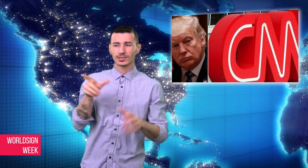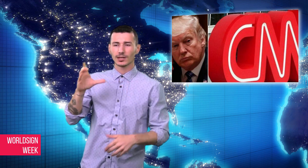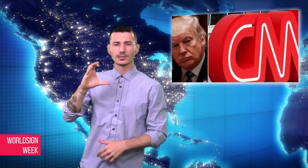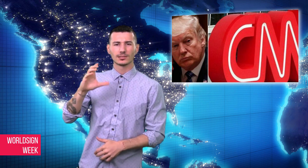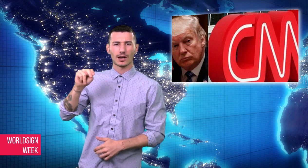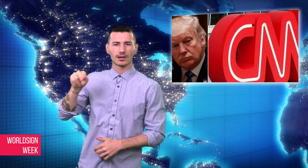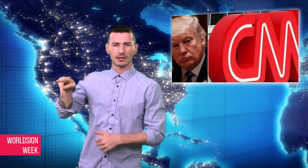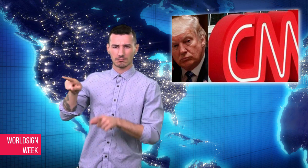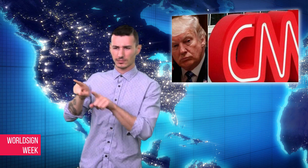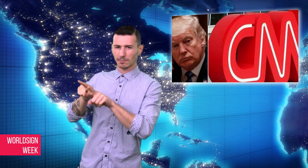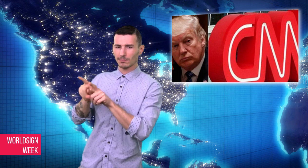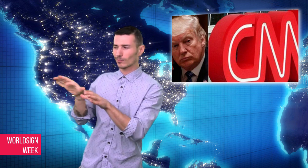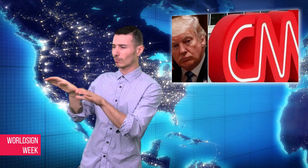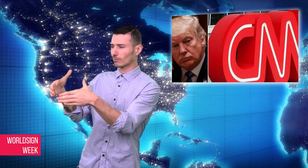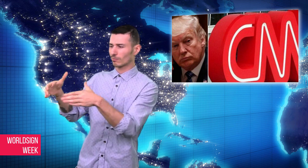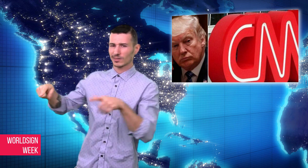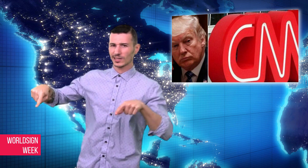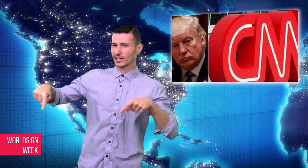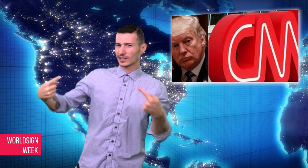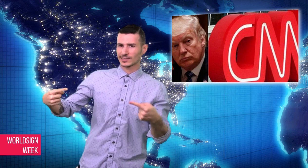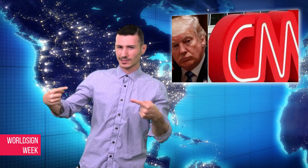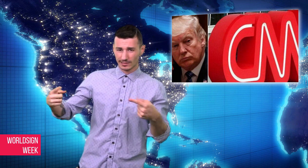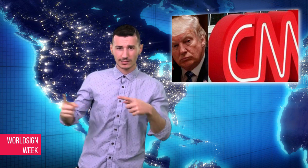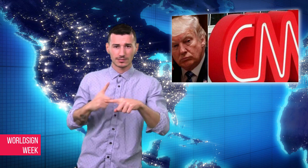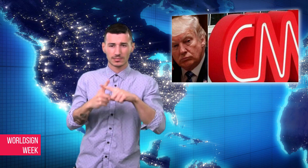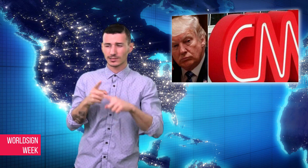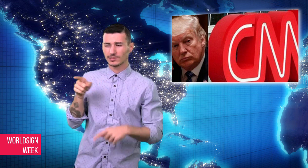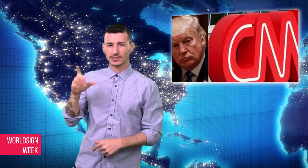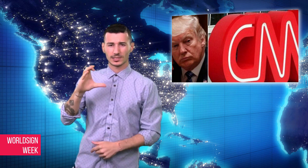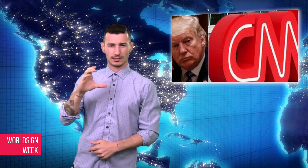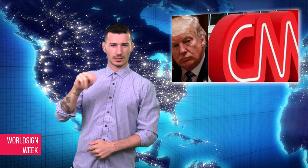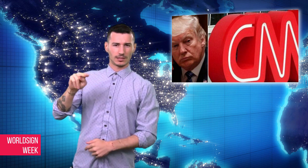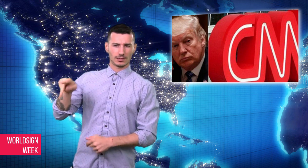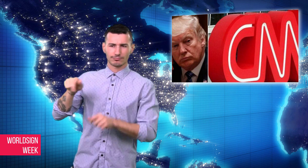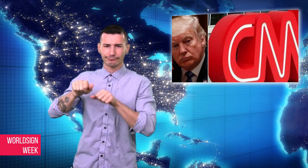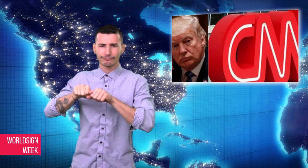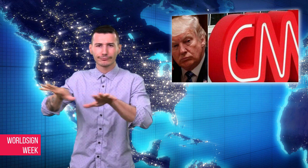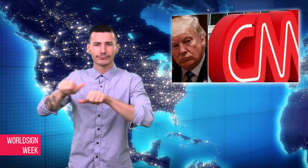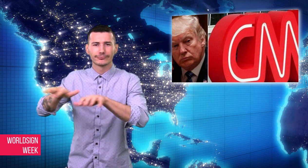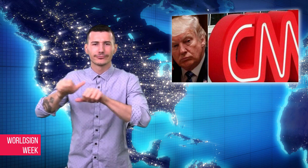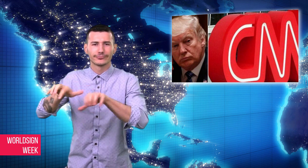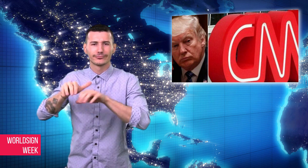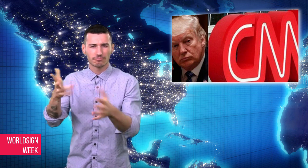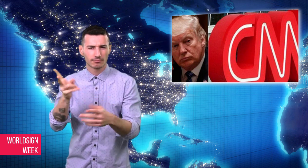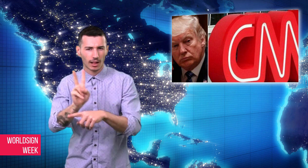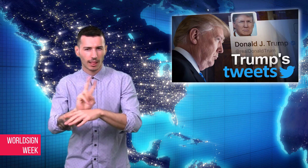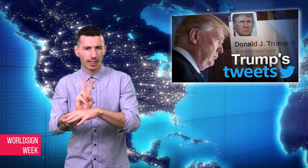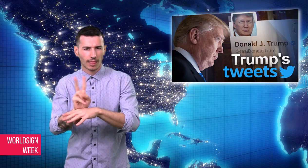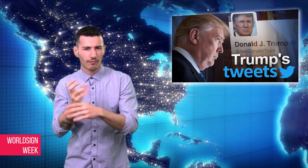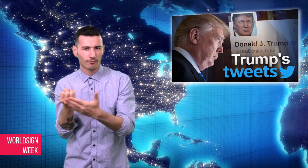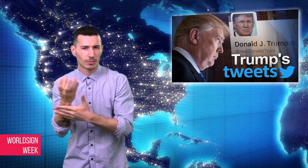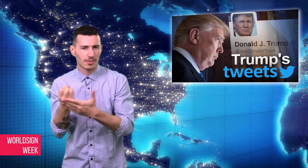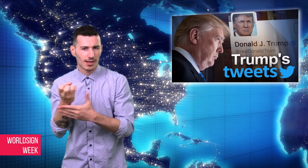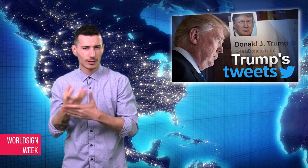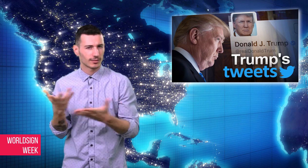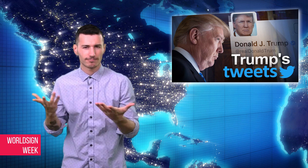news”. In response, CNN accused Trump of “juvenile behavior far below the